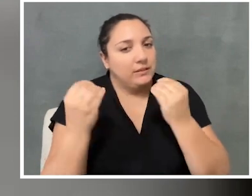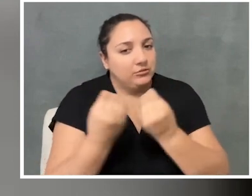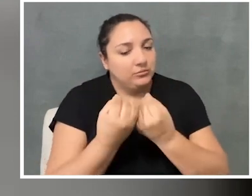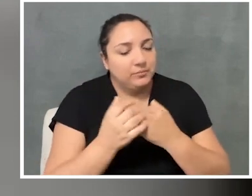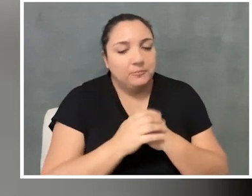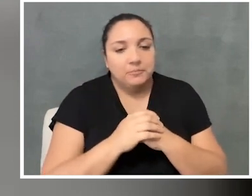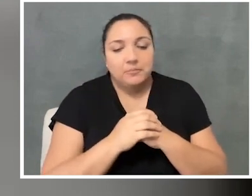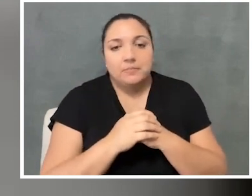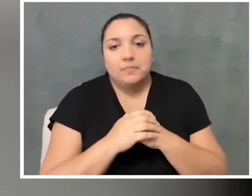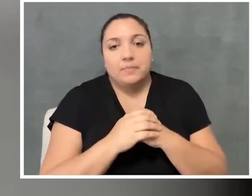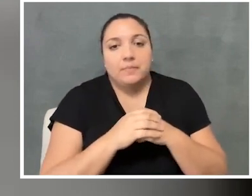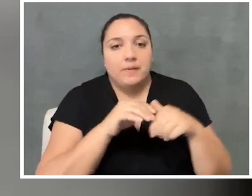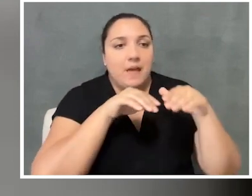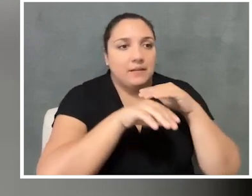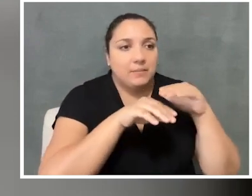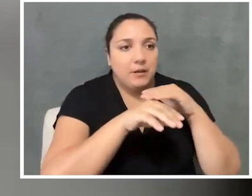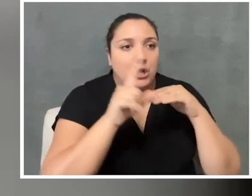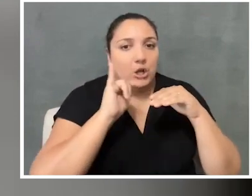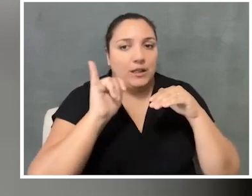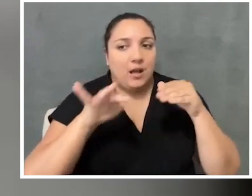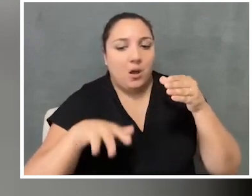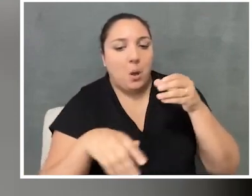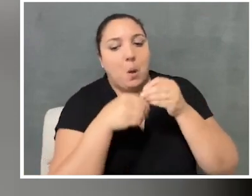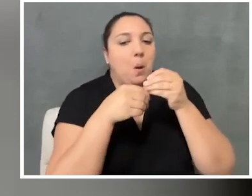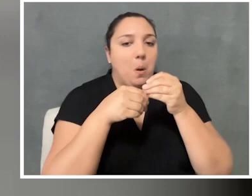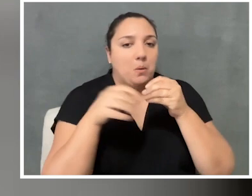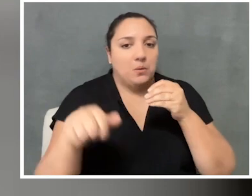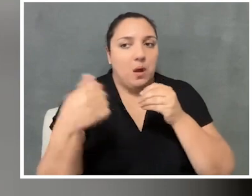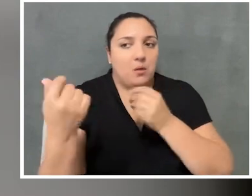where accessibility is sort of tacked on to everything else they already have to do.